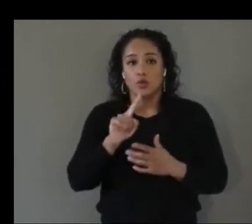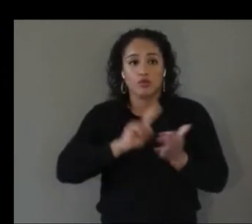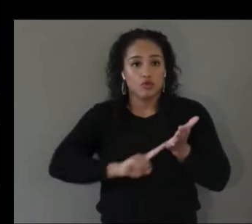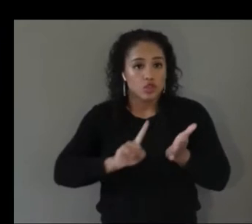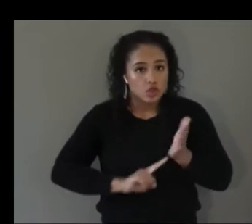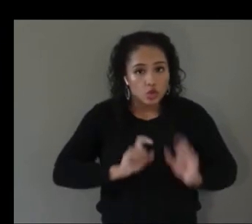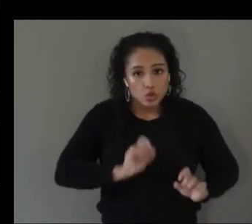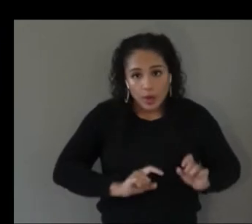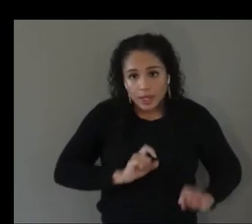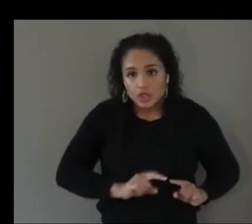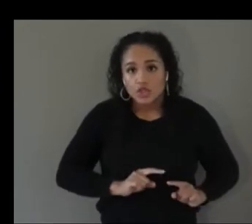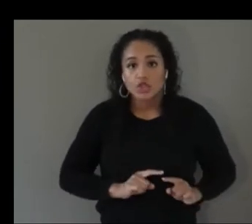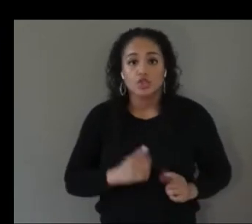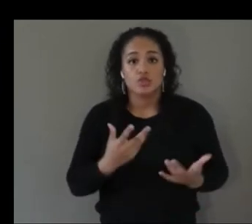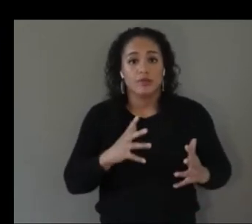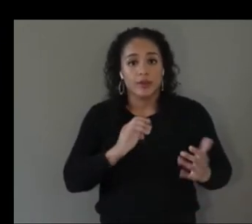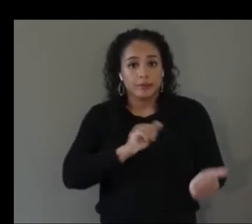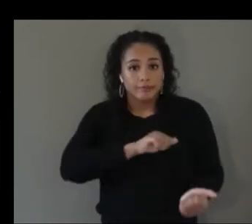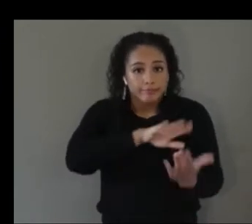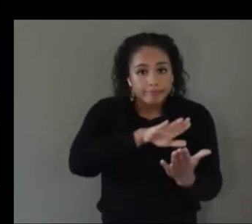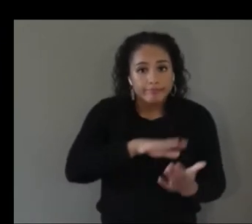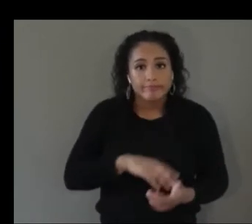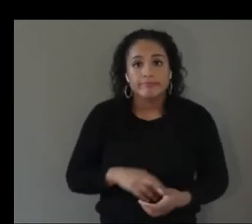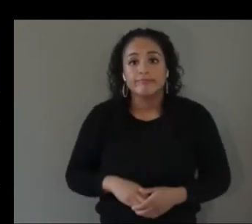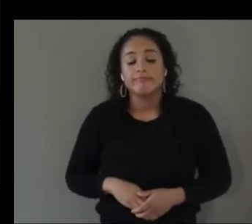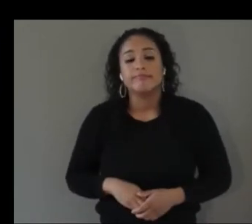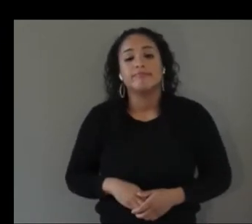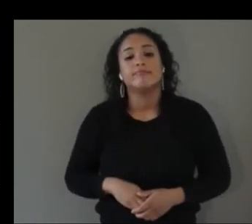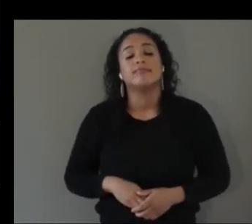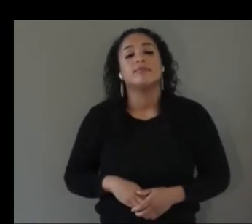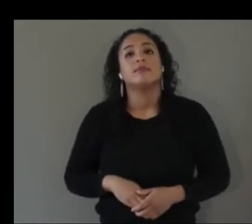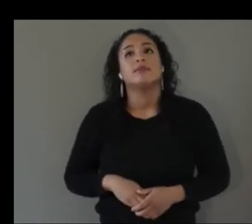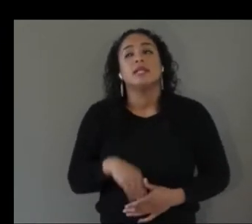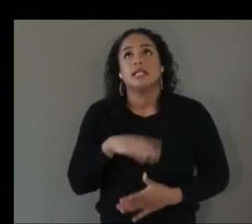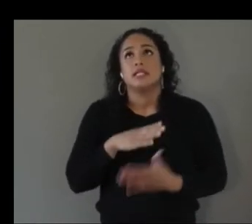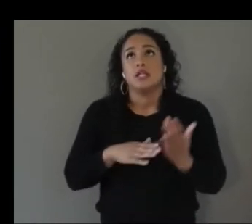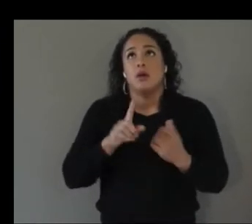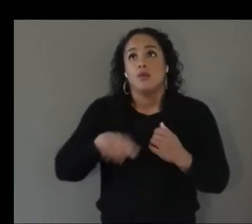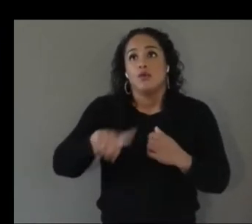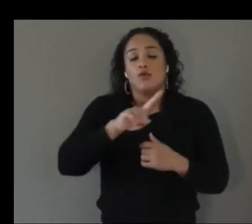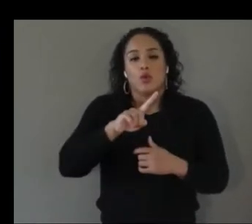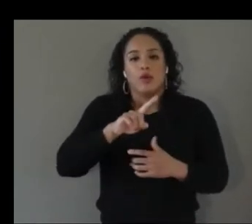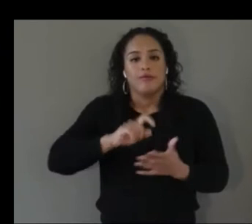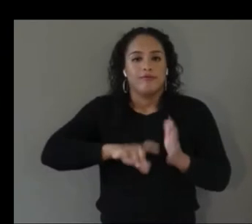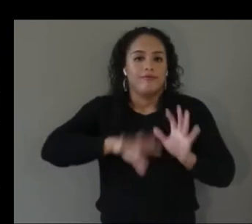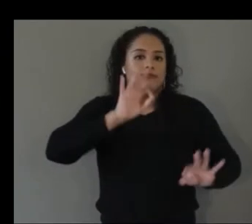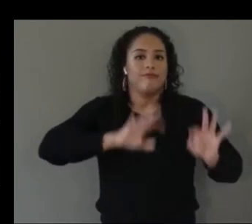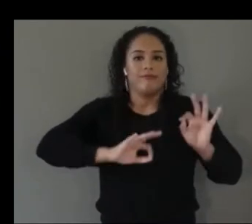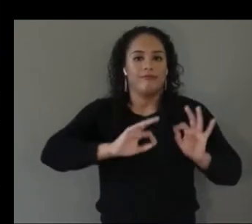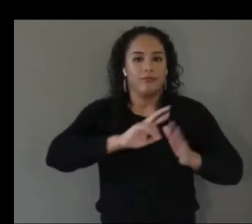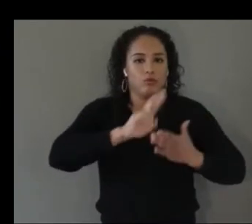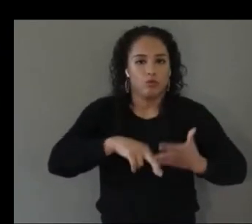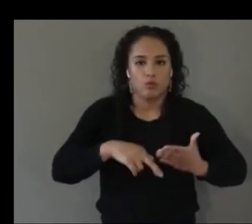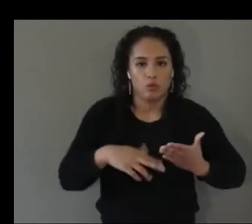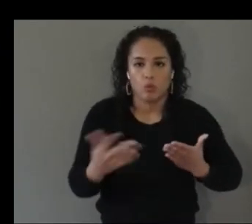that you've approached and what are some of your key findings so um amy why don't we start with you